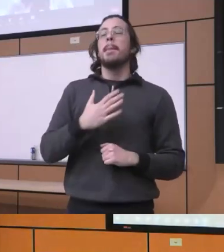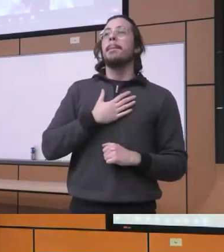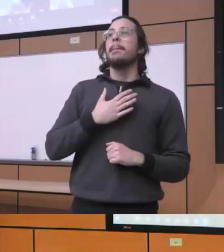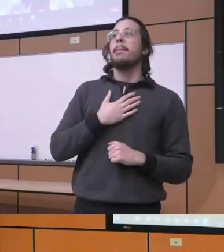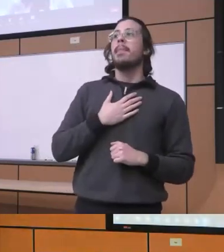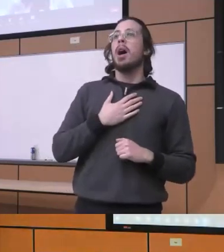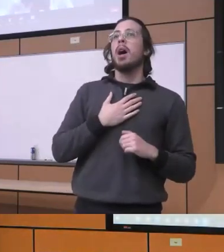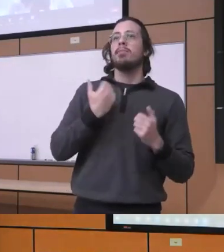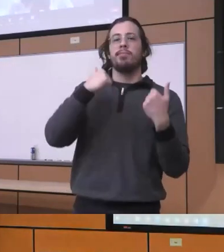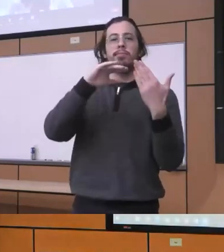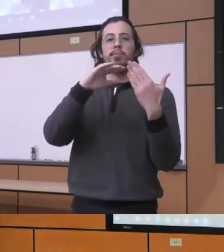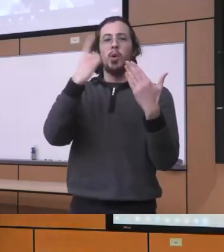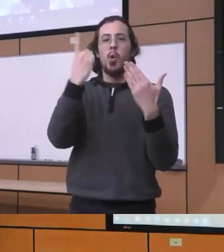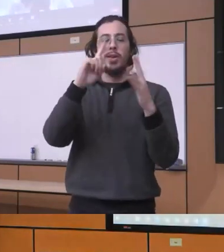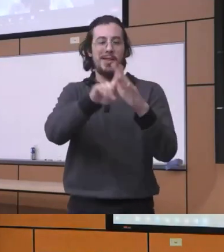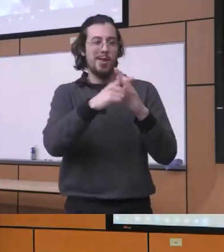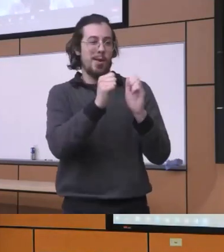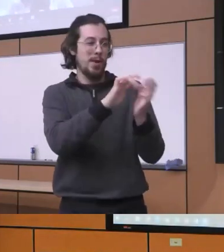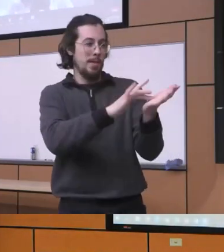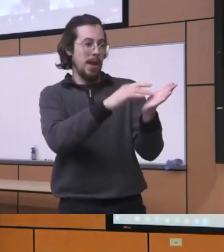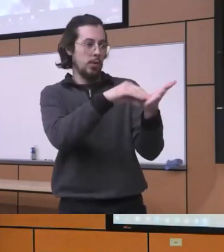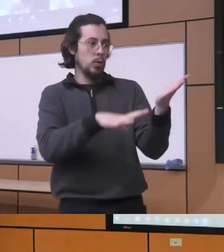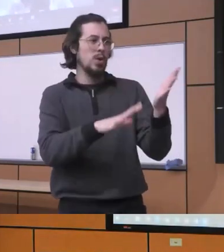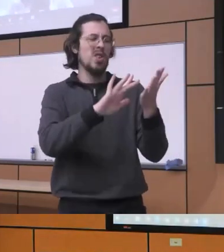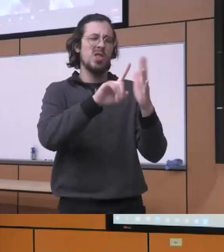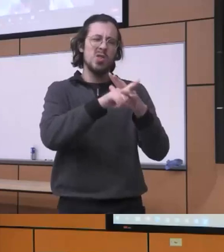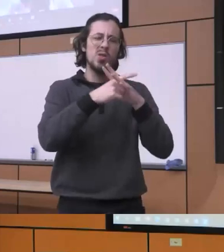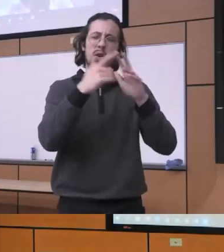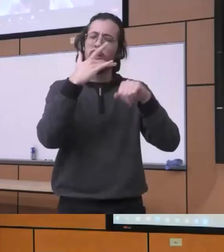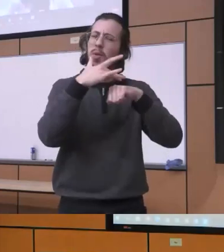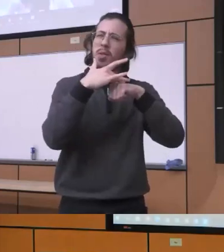start with the medical student starts very very early on because when they're going to become